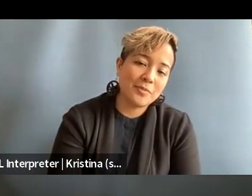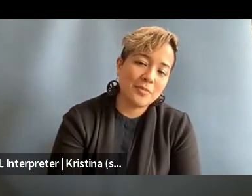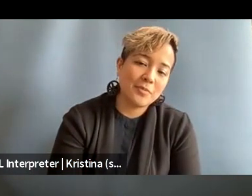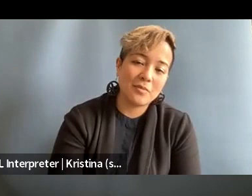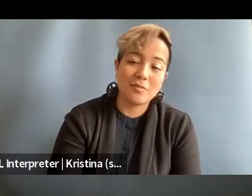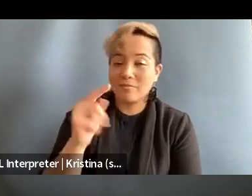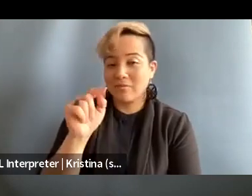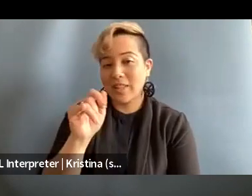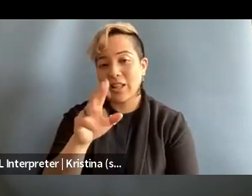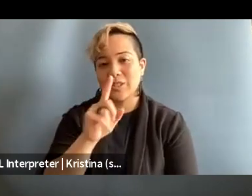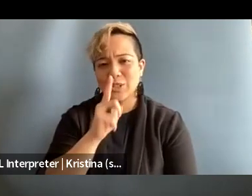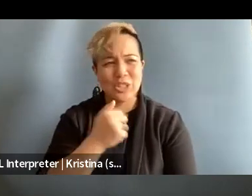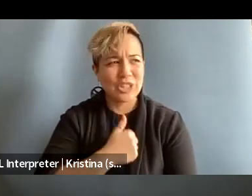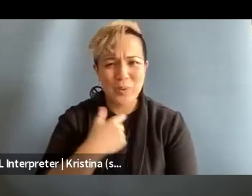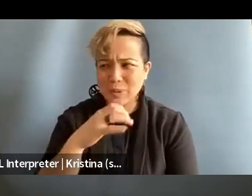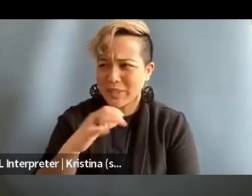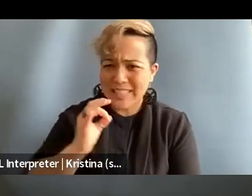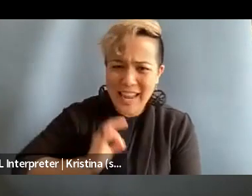Sure, what did you say, we're doing takeaways or?